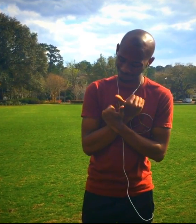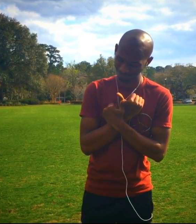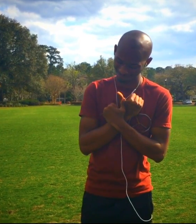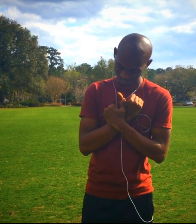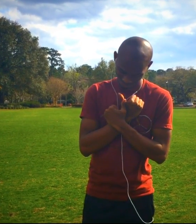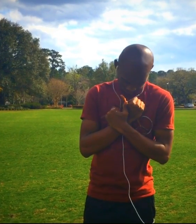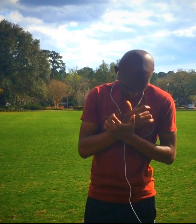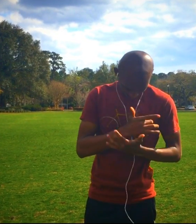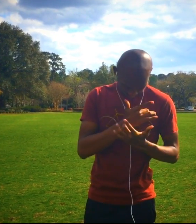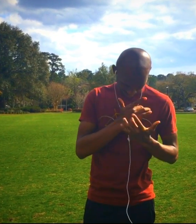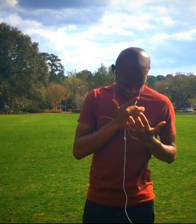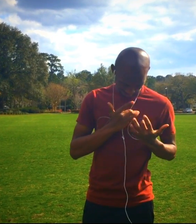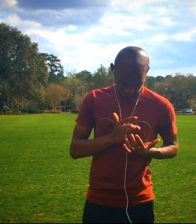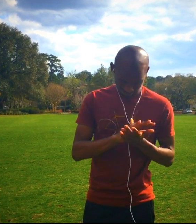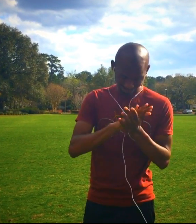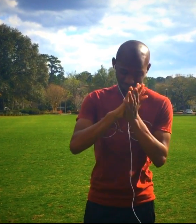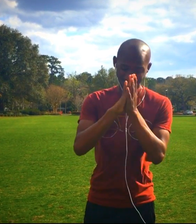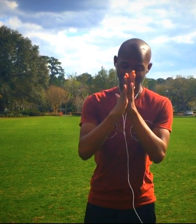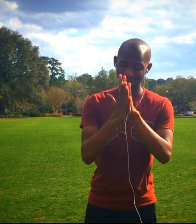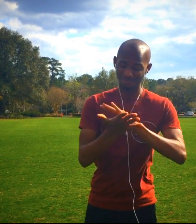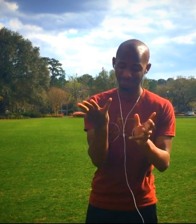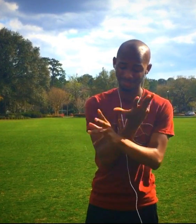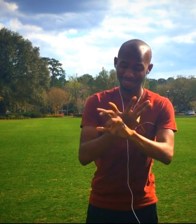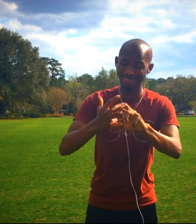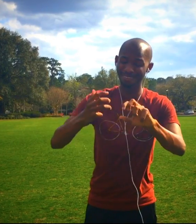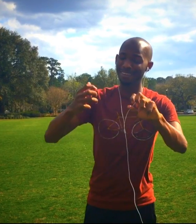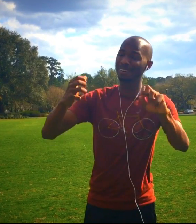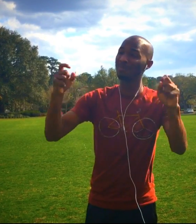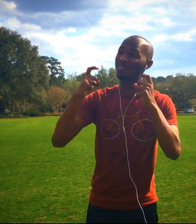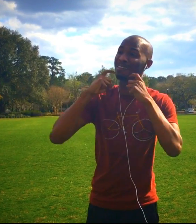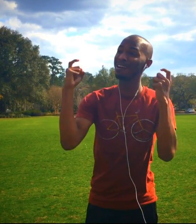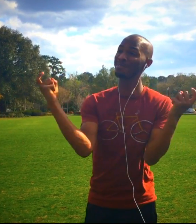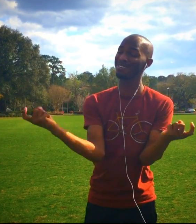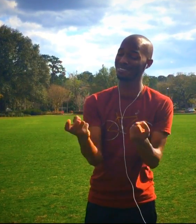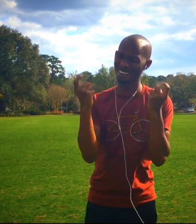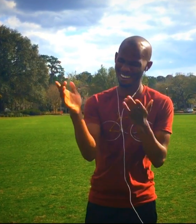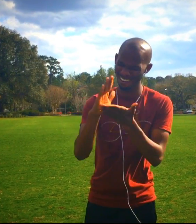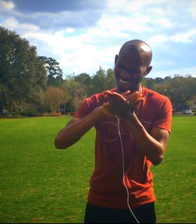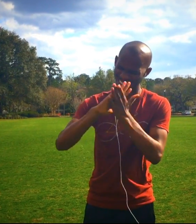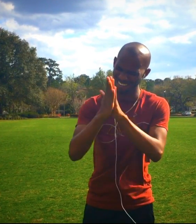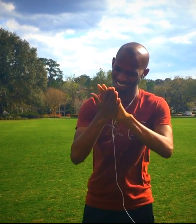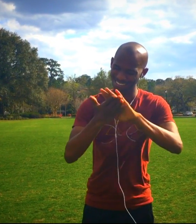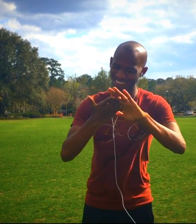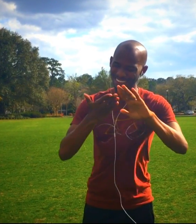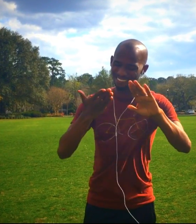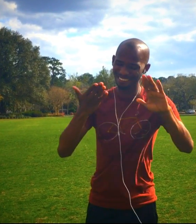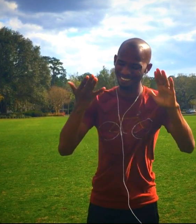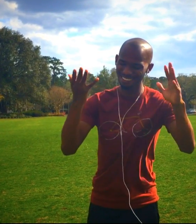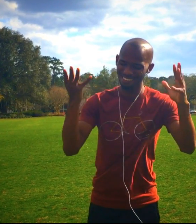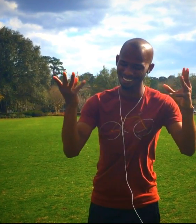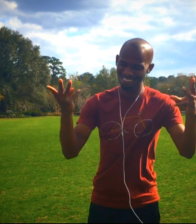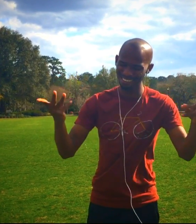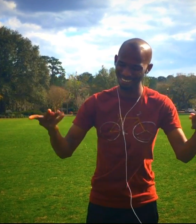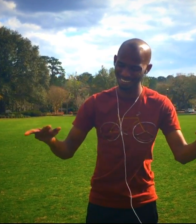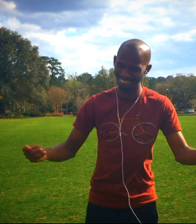Where my heart becomes free and my shame is undone.